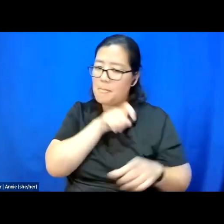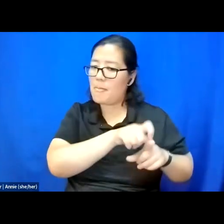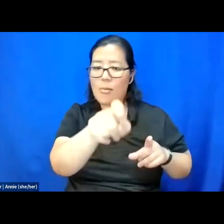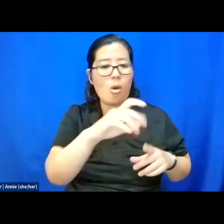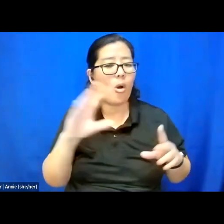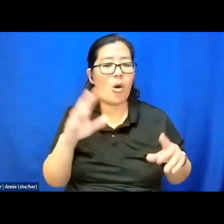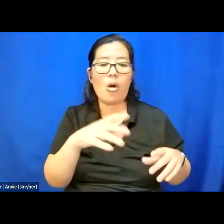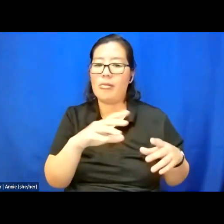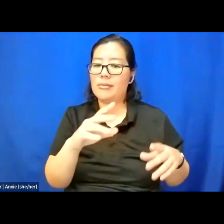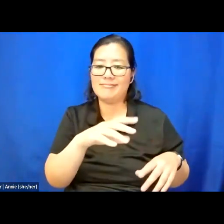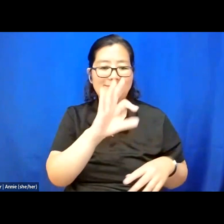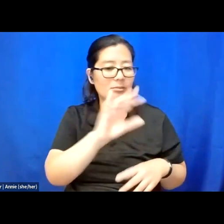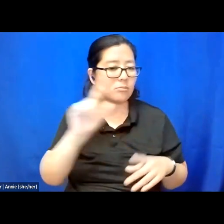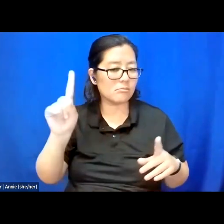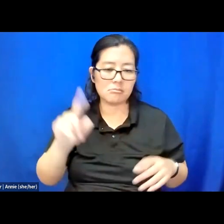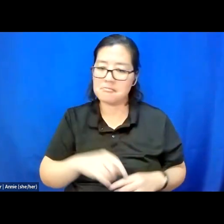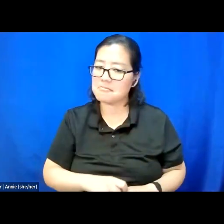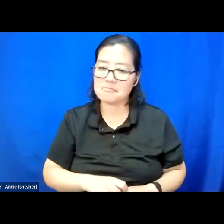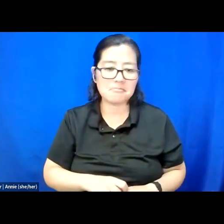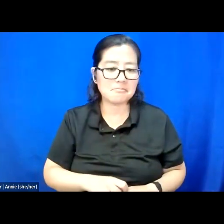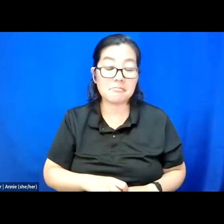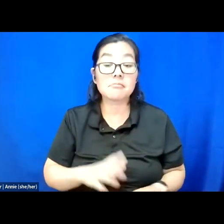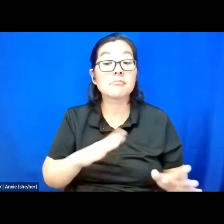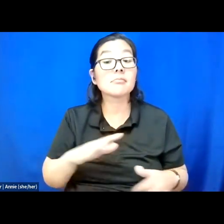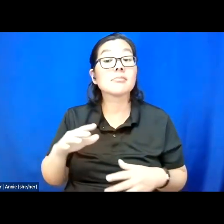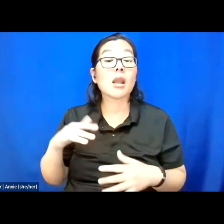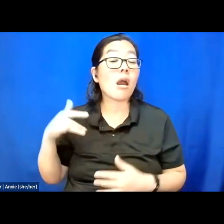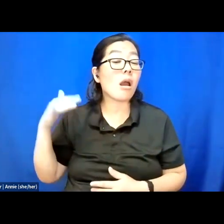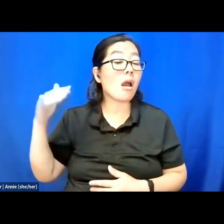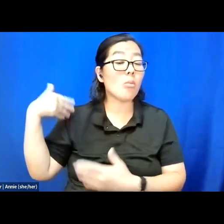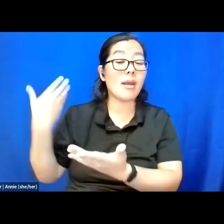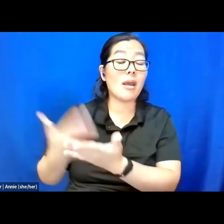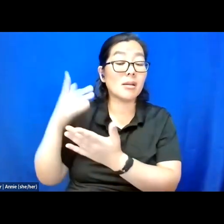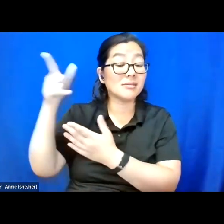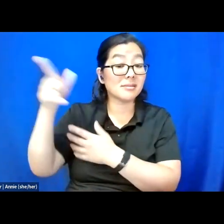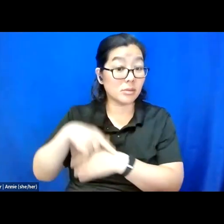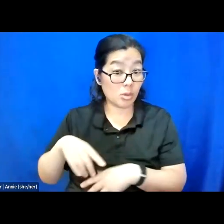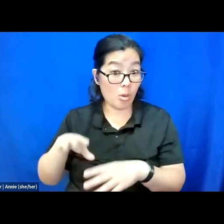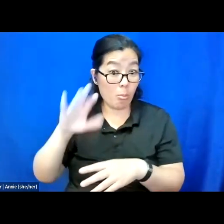And eventually, we ended up at her apartment door and packed a bag and drove